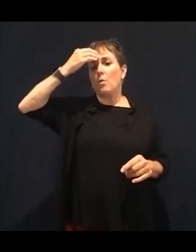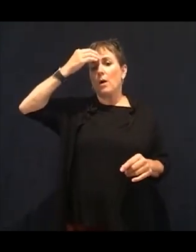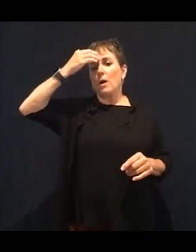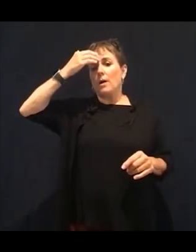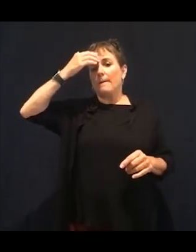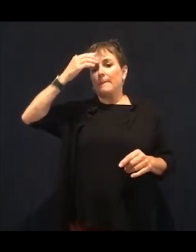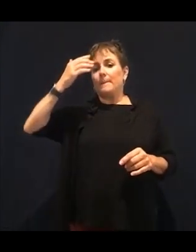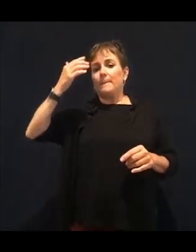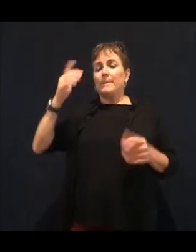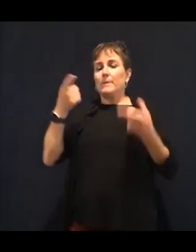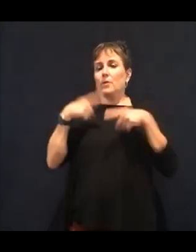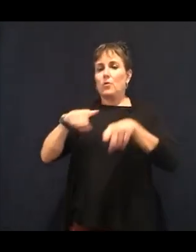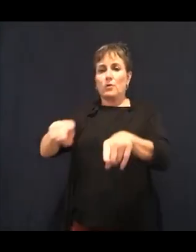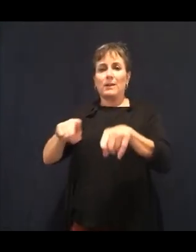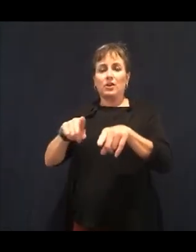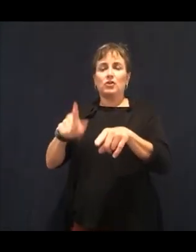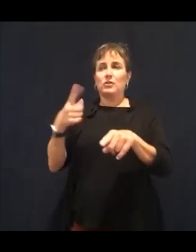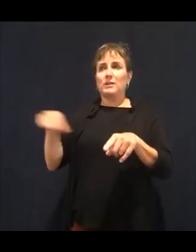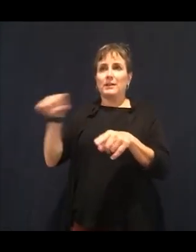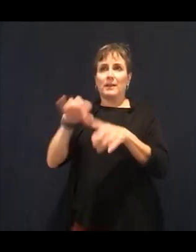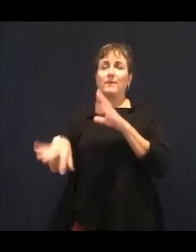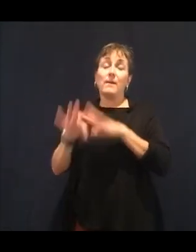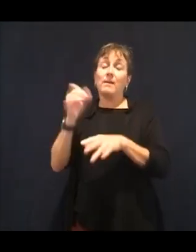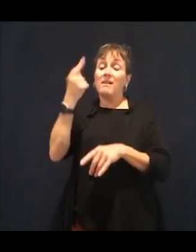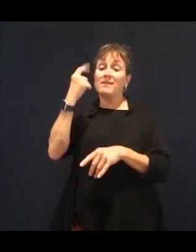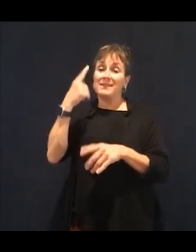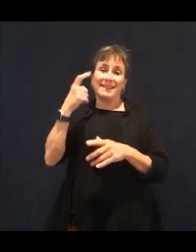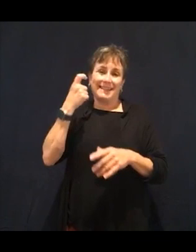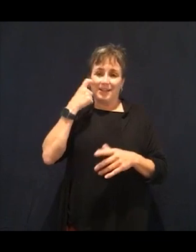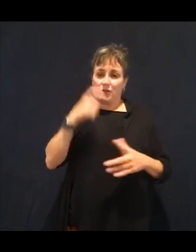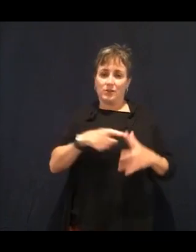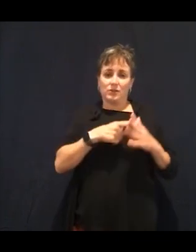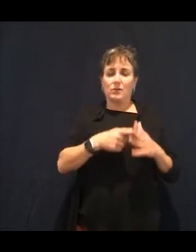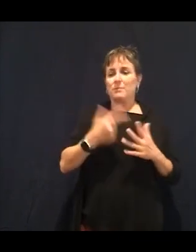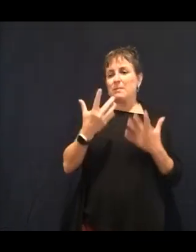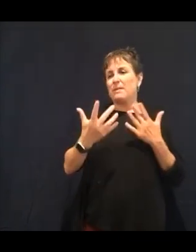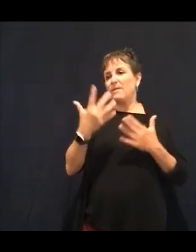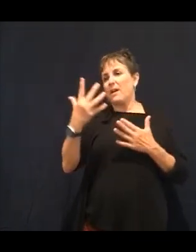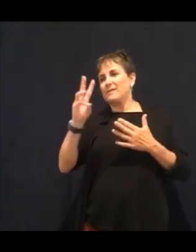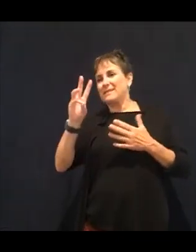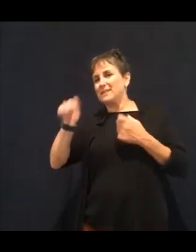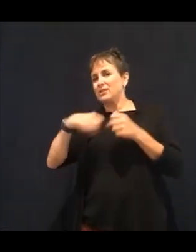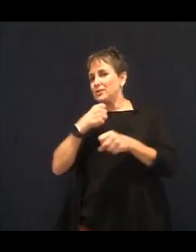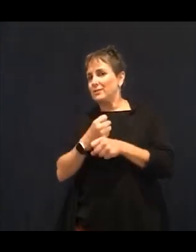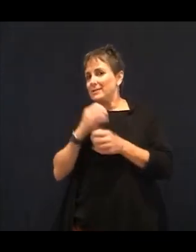what they found and what was so exciting is the same isoform proteins